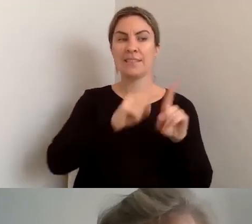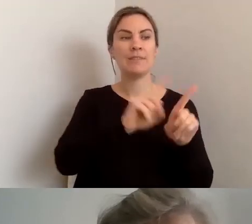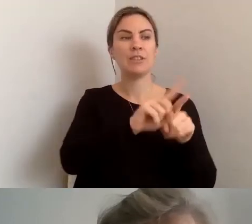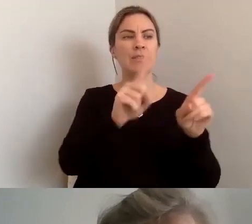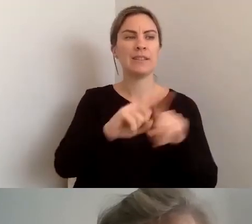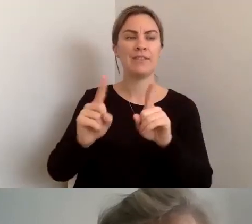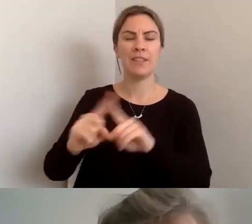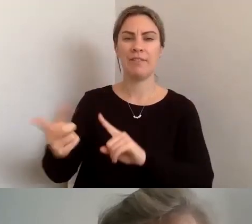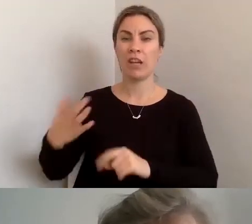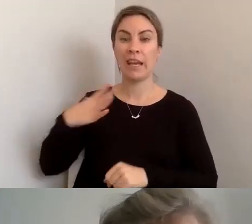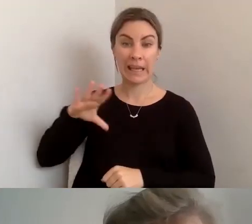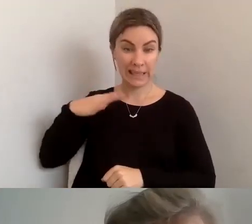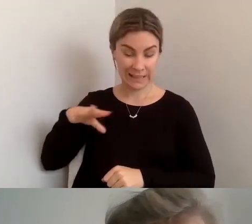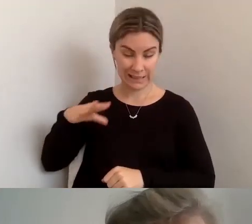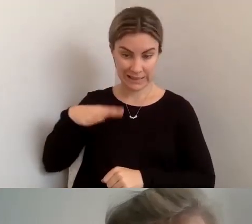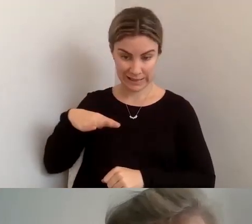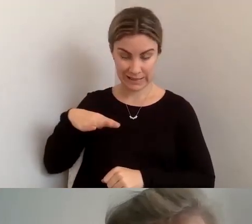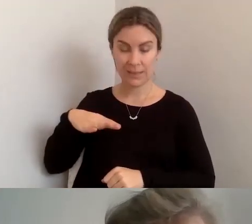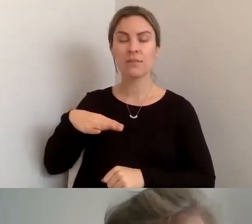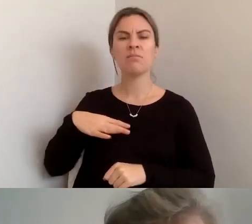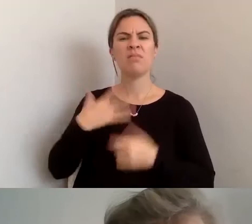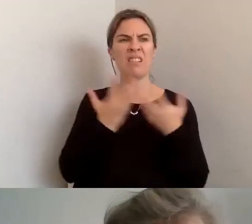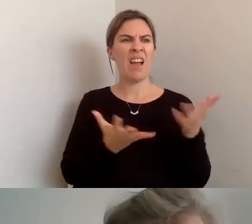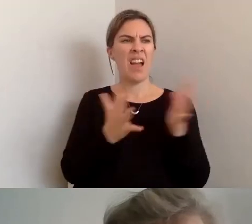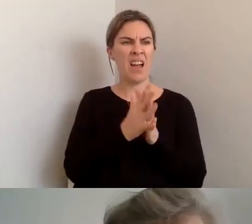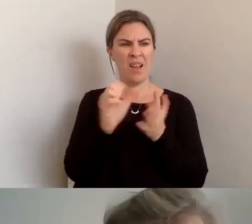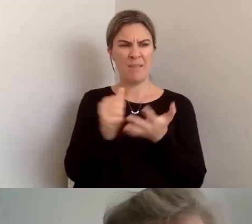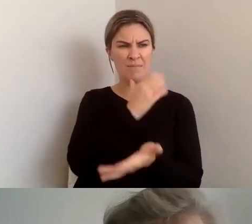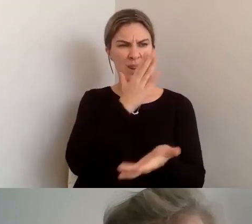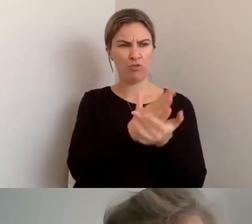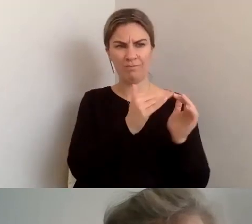If everyone has different needs, how can we ensure universal access?